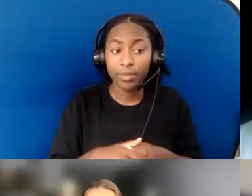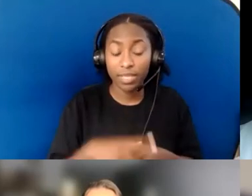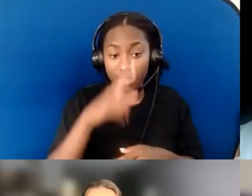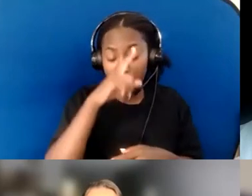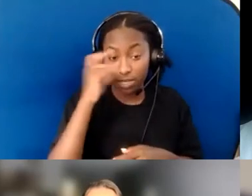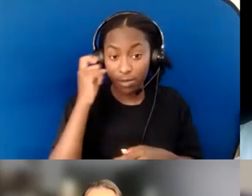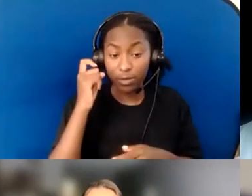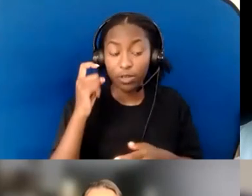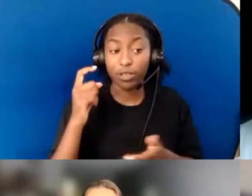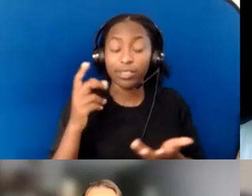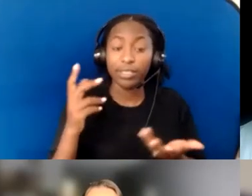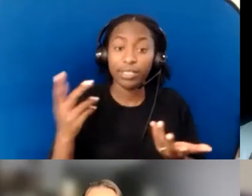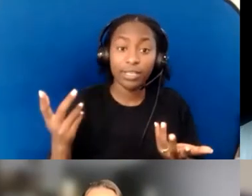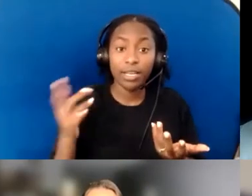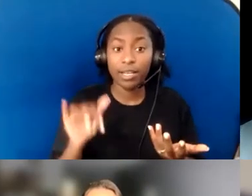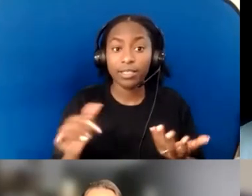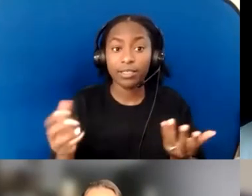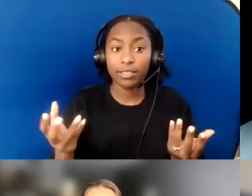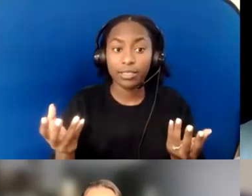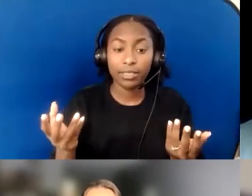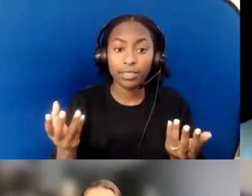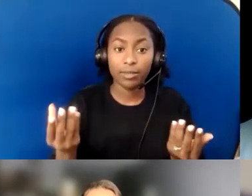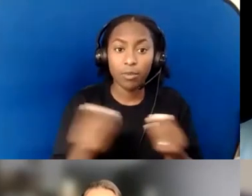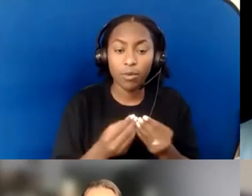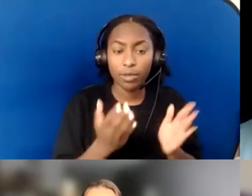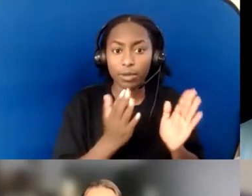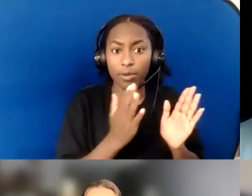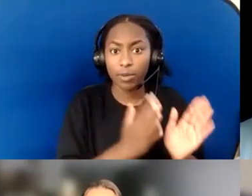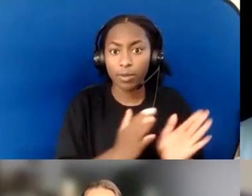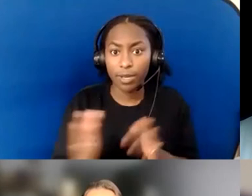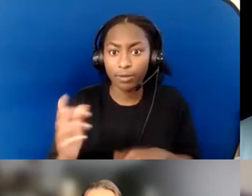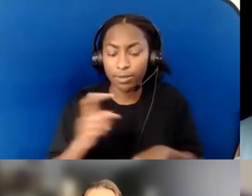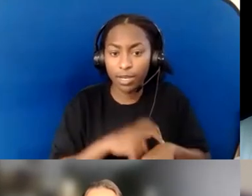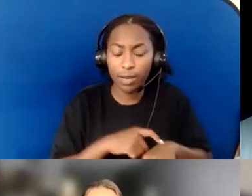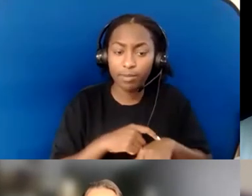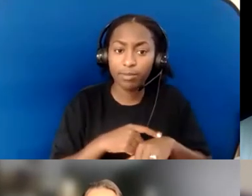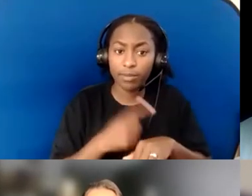that we're getting ready or gearing up for new budget seasons,